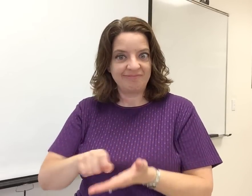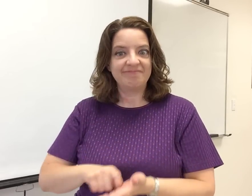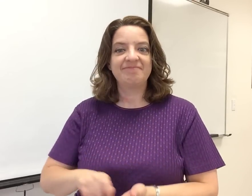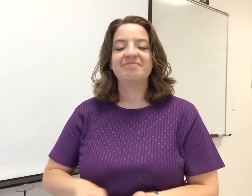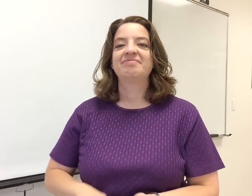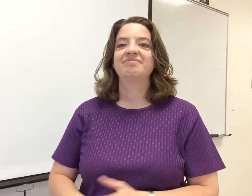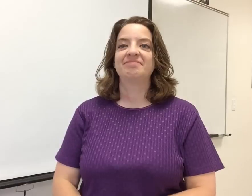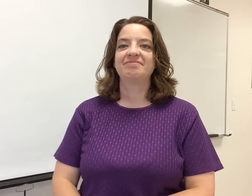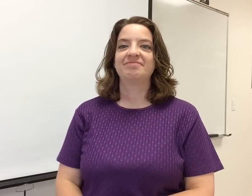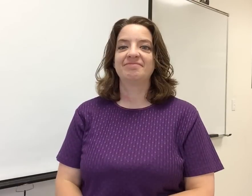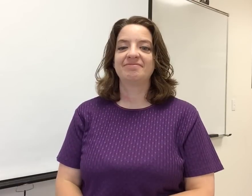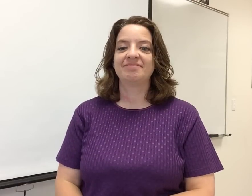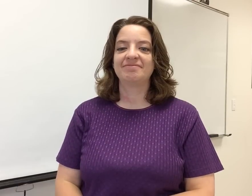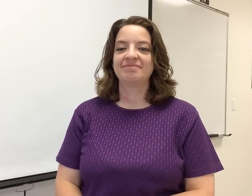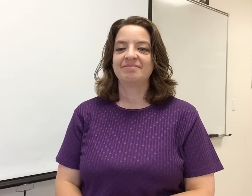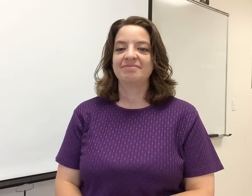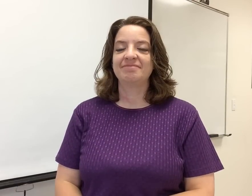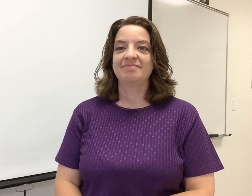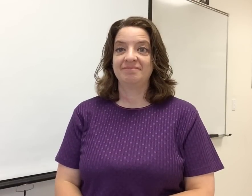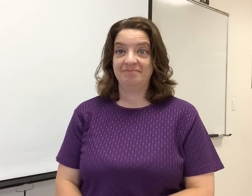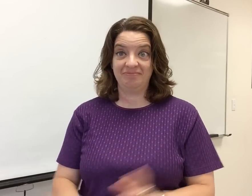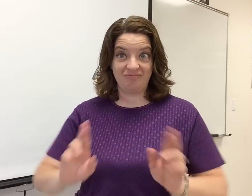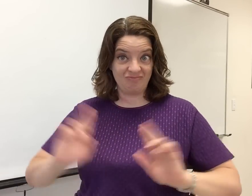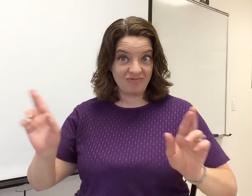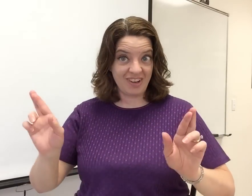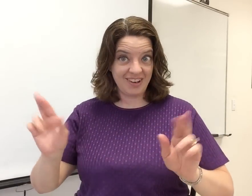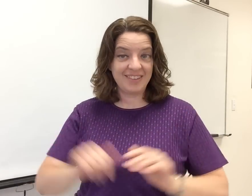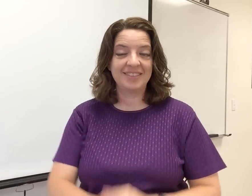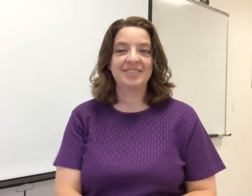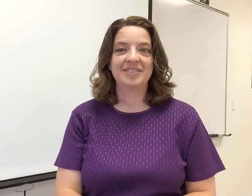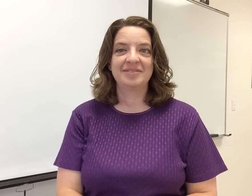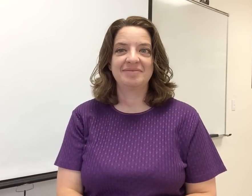and you just write them down as I sign them. Are you ready?